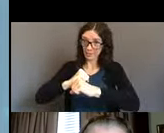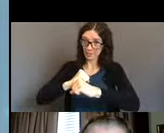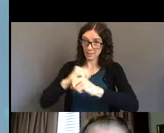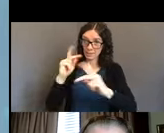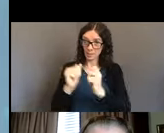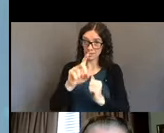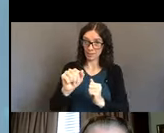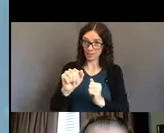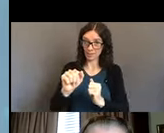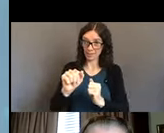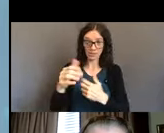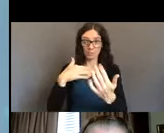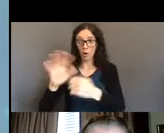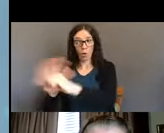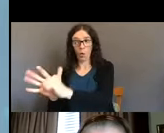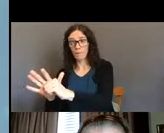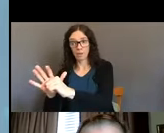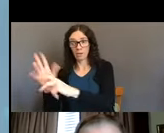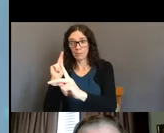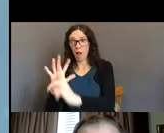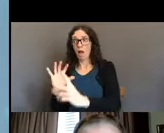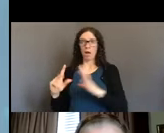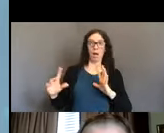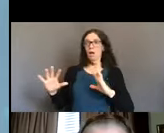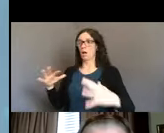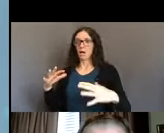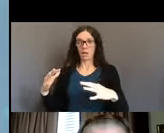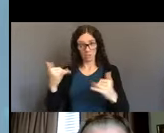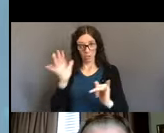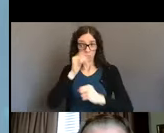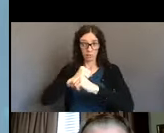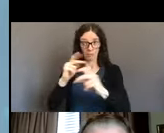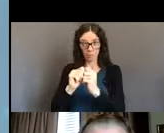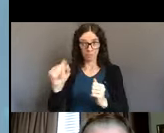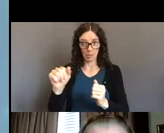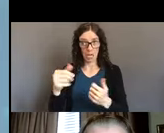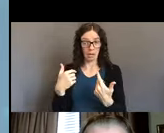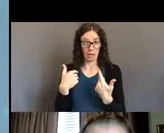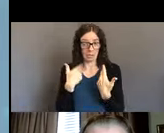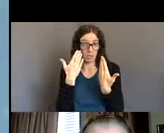And so with that, I'm actually gonna turn it over to Sheryl who's gonna talk about what it was like from her perspective,